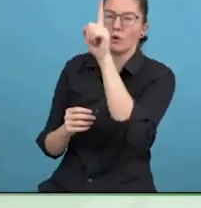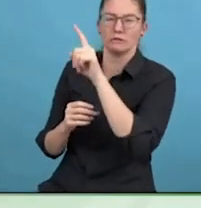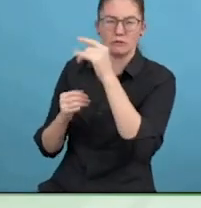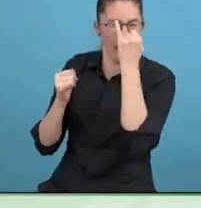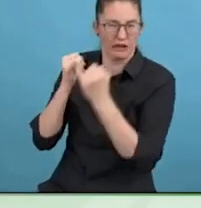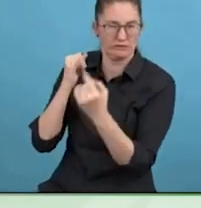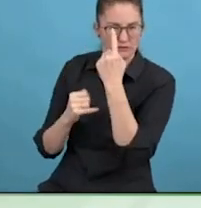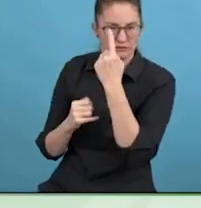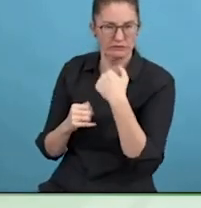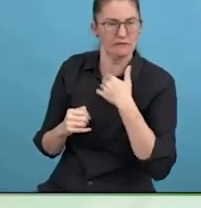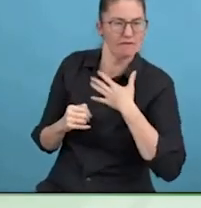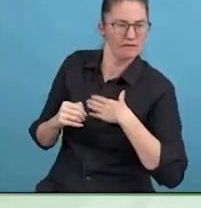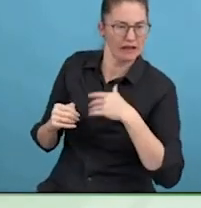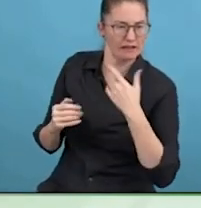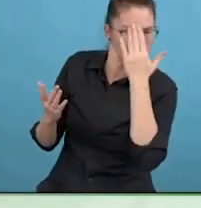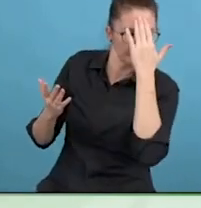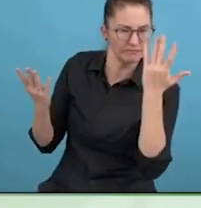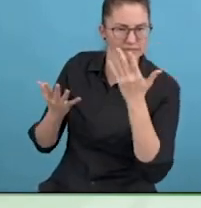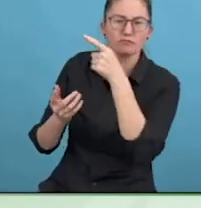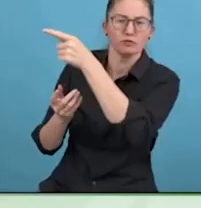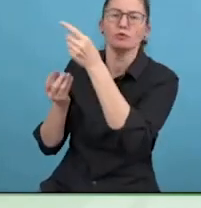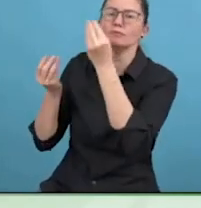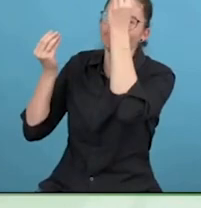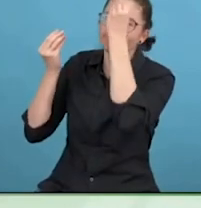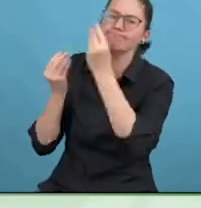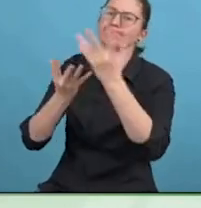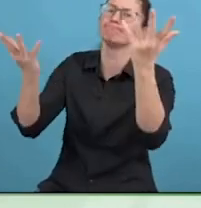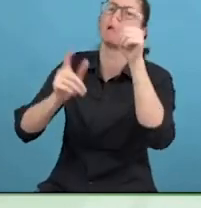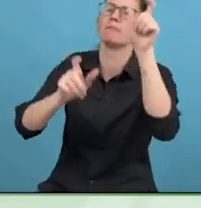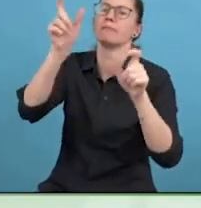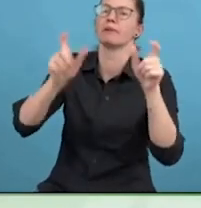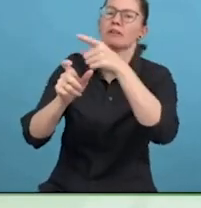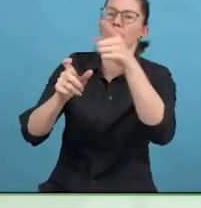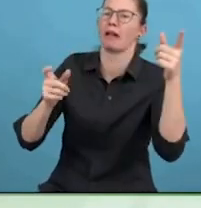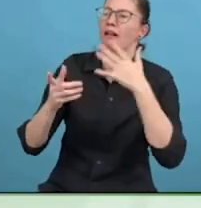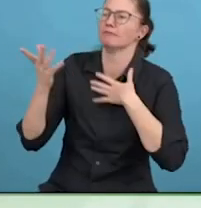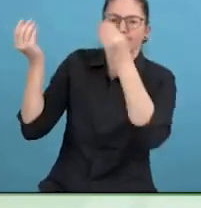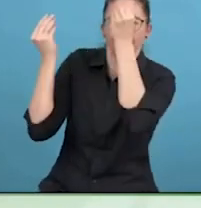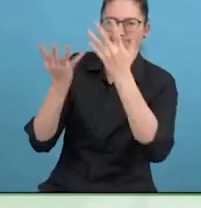Goodbye from us this afternoon, thank you for listening, it was a great session.